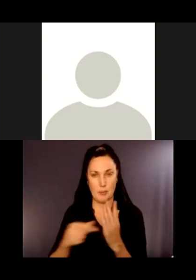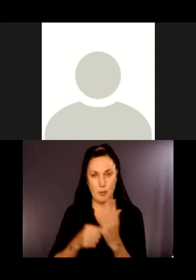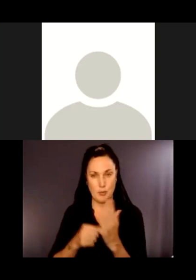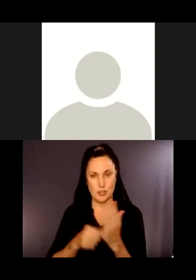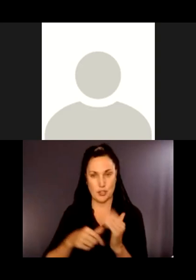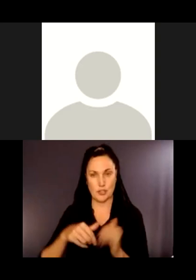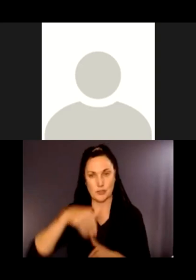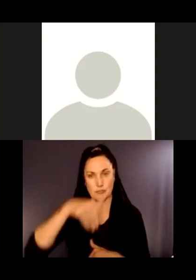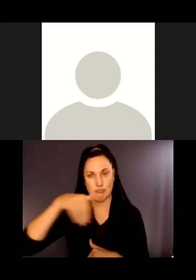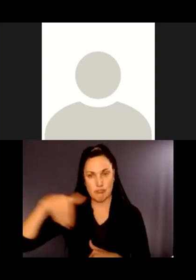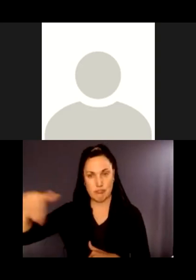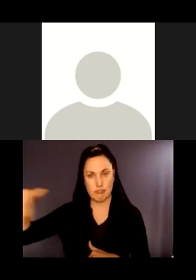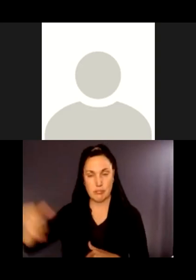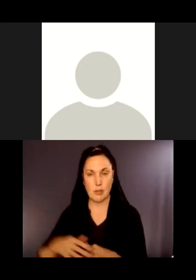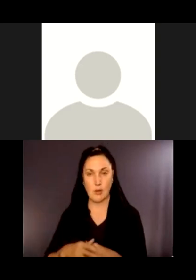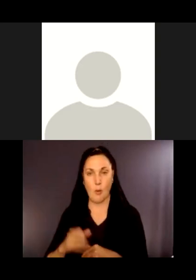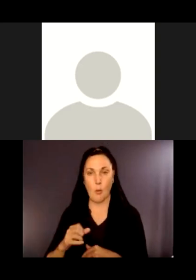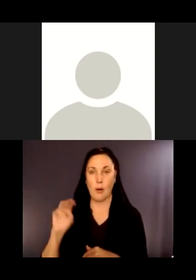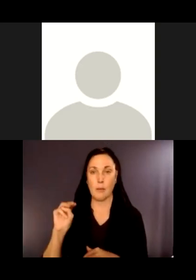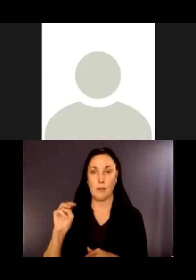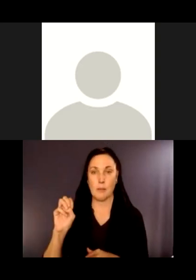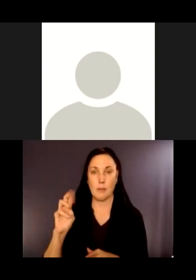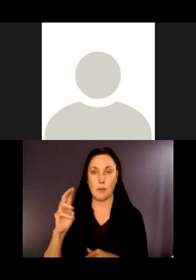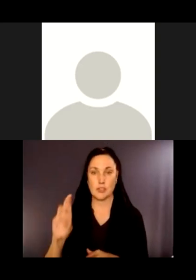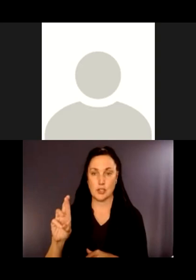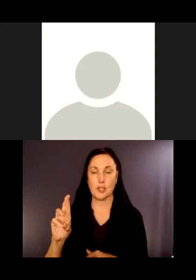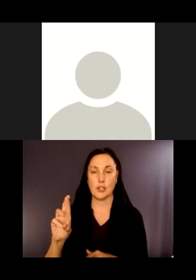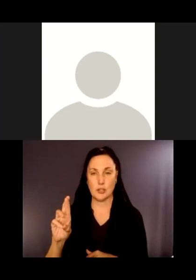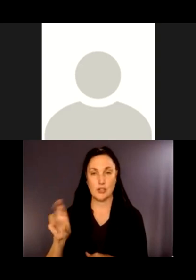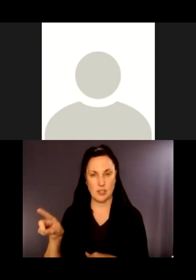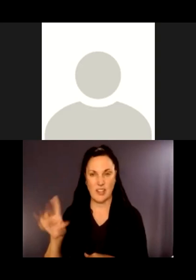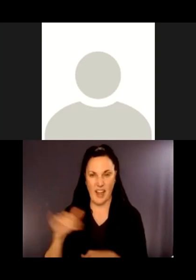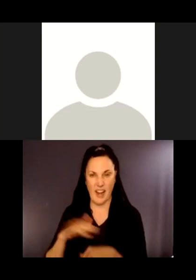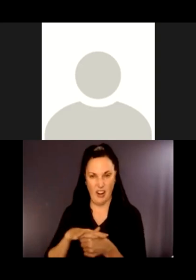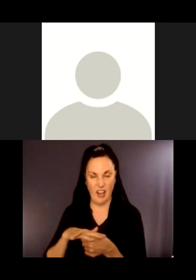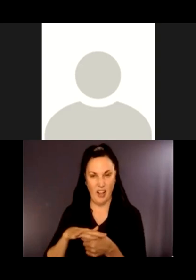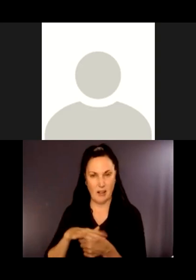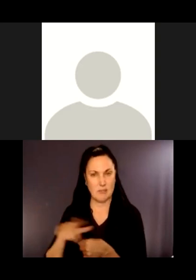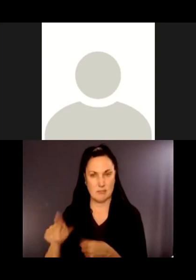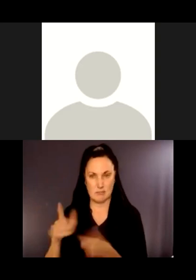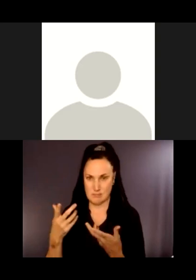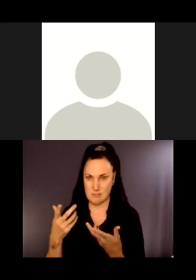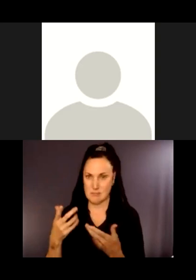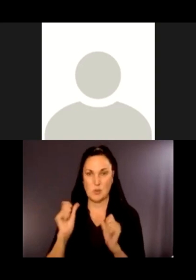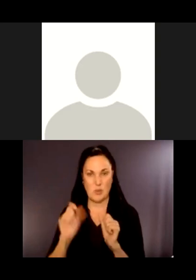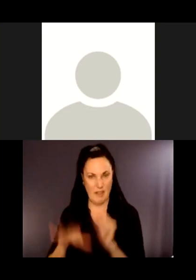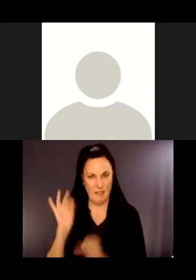Or other city locations where we could find a brochure rack. There's one in cCity Hall.